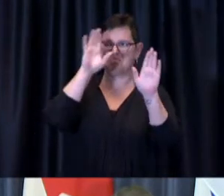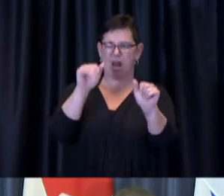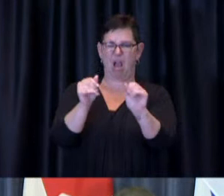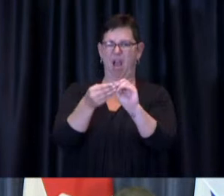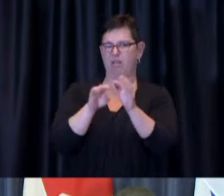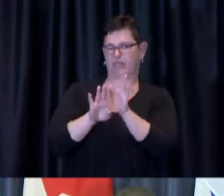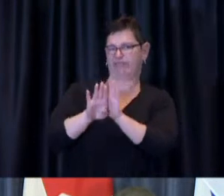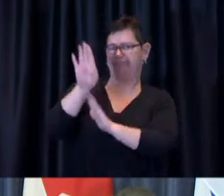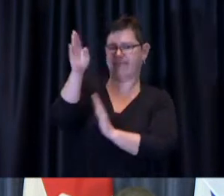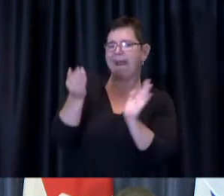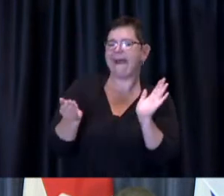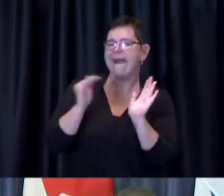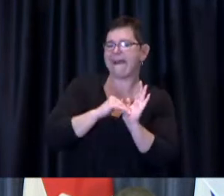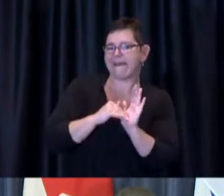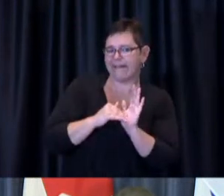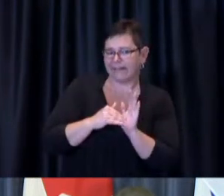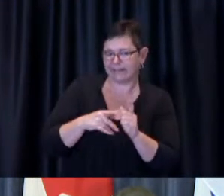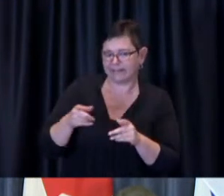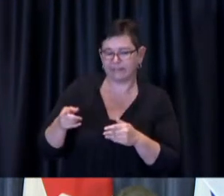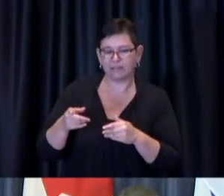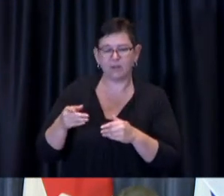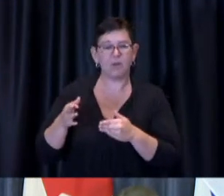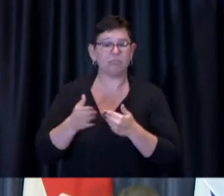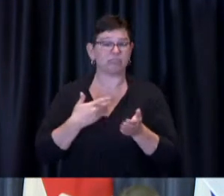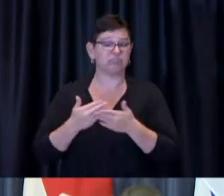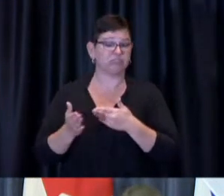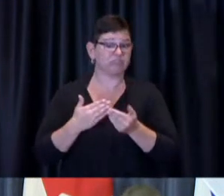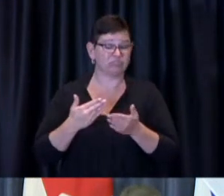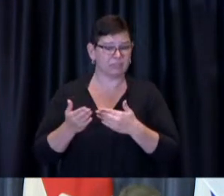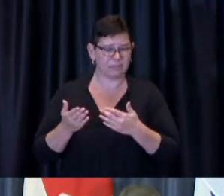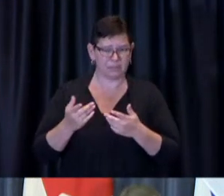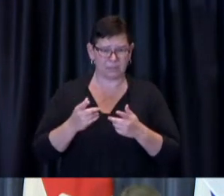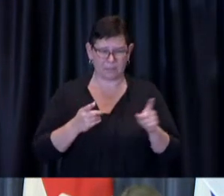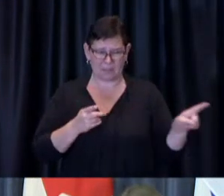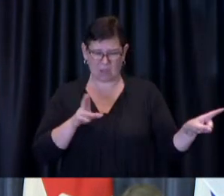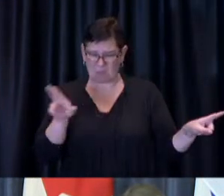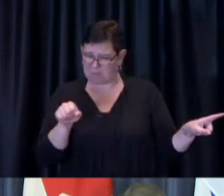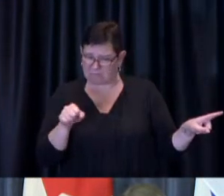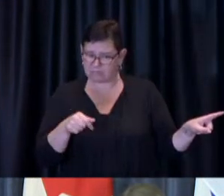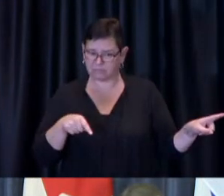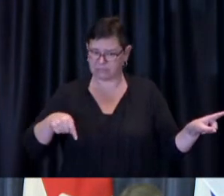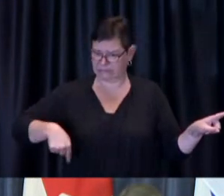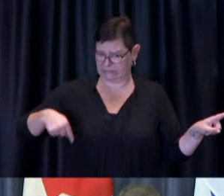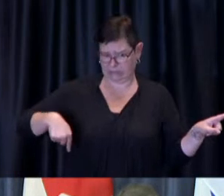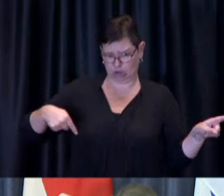so Sean here in the city of Toronto as you may know we have had an indoor